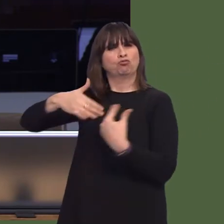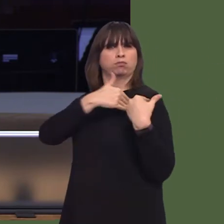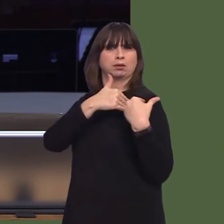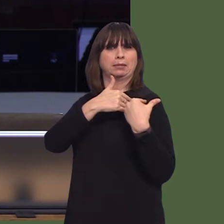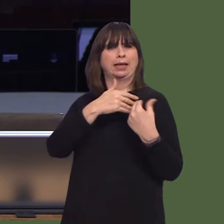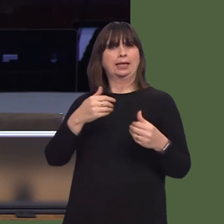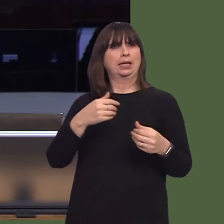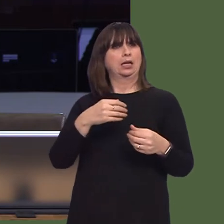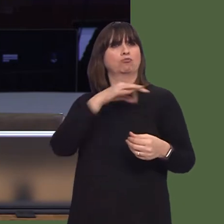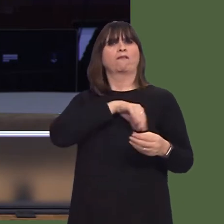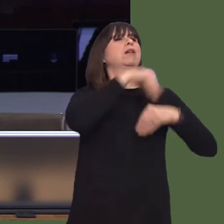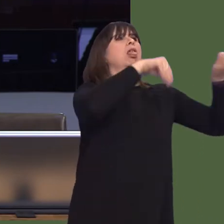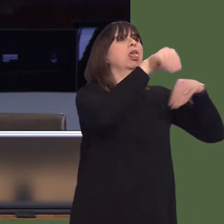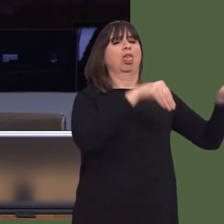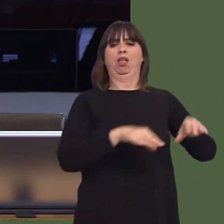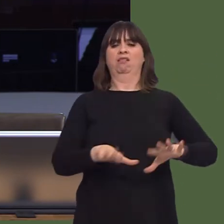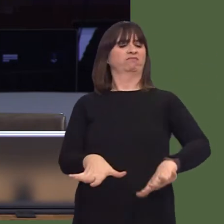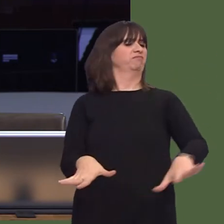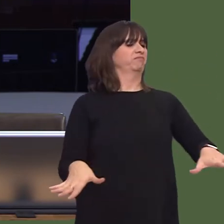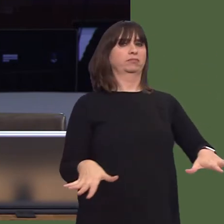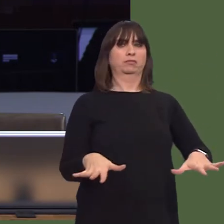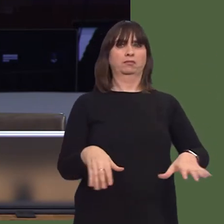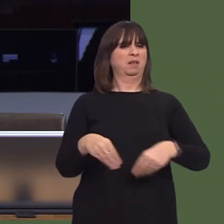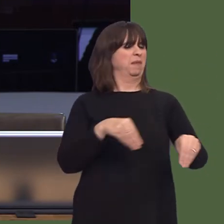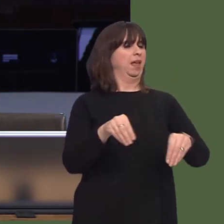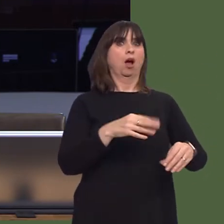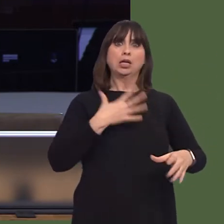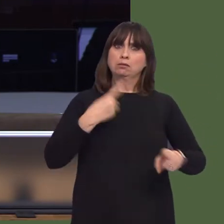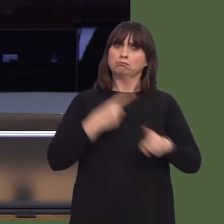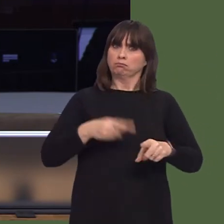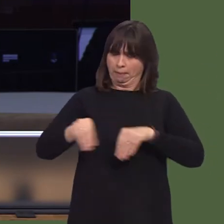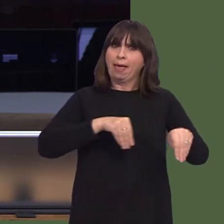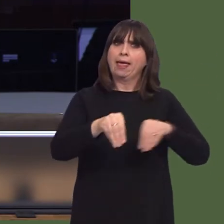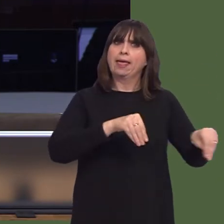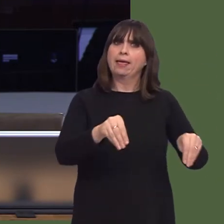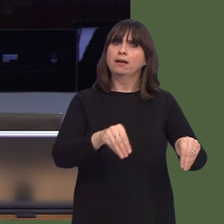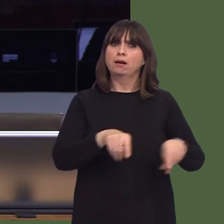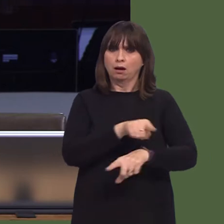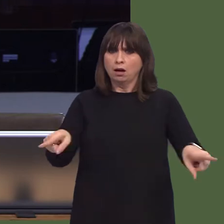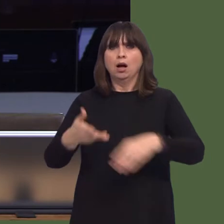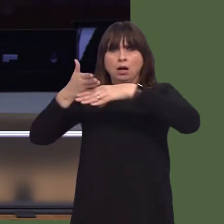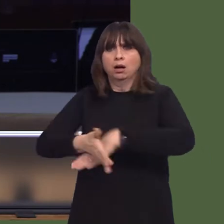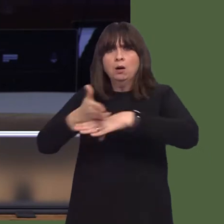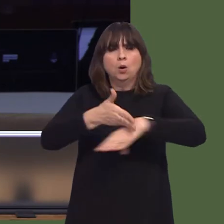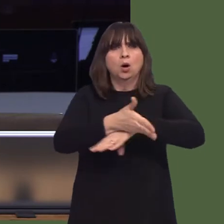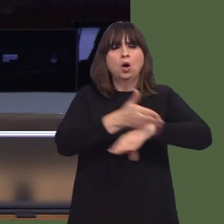case more closely. Secondly, he asked particularly about the guidance. I can say that that process has begun.